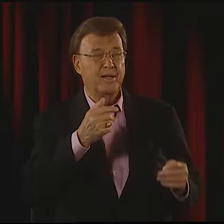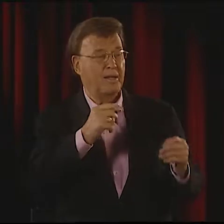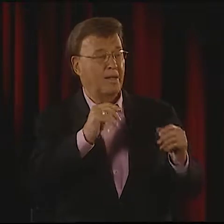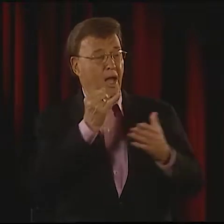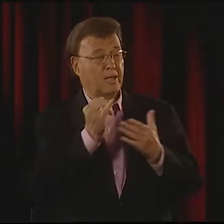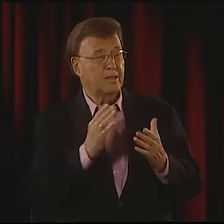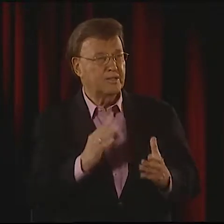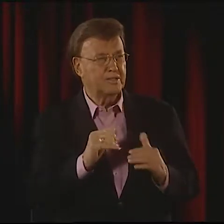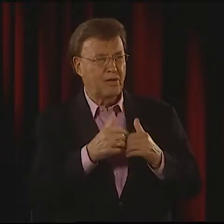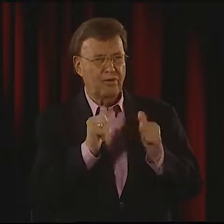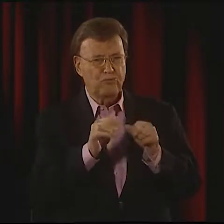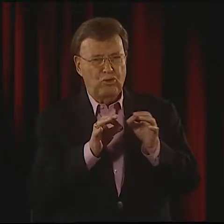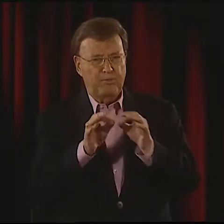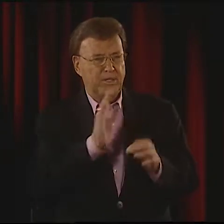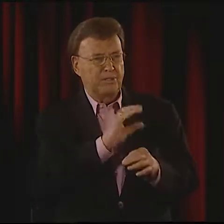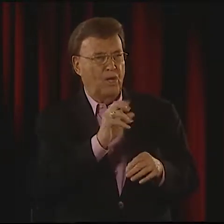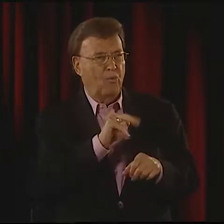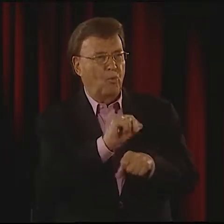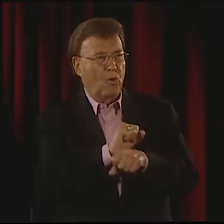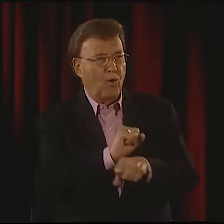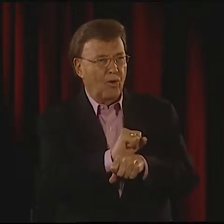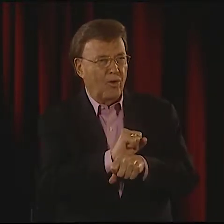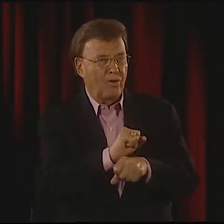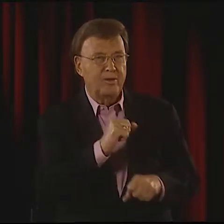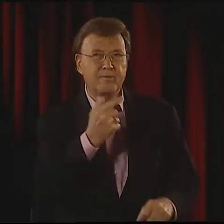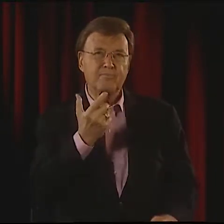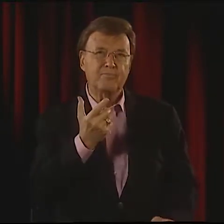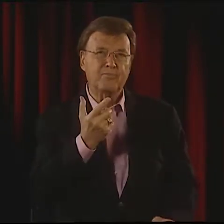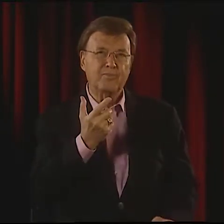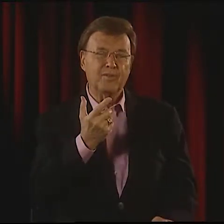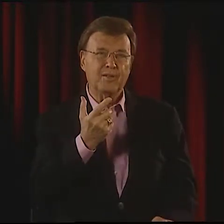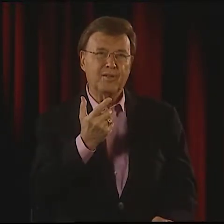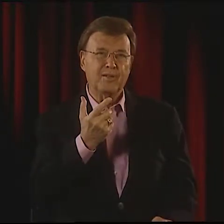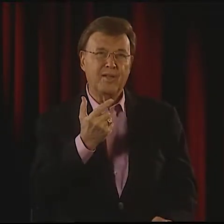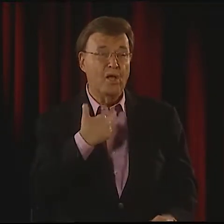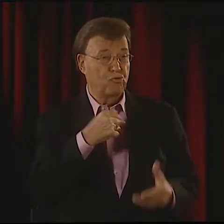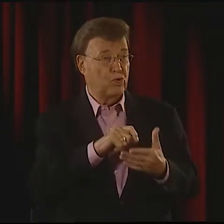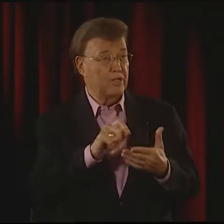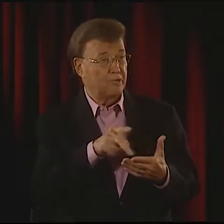OR AN ARTIST, HOW DO THEY DESCRIBE THEIR OWN WORK.